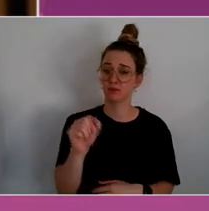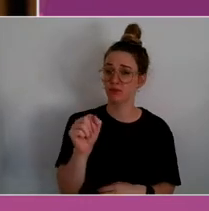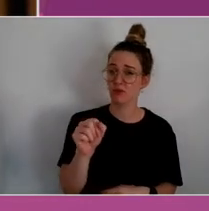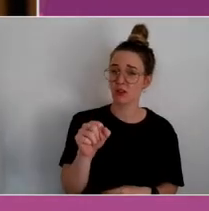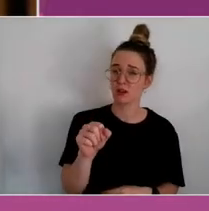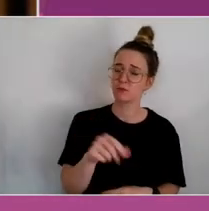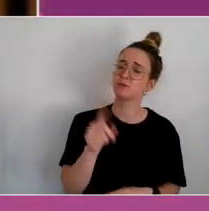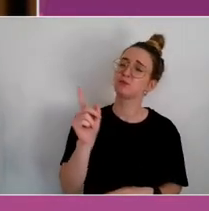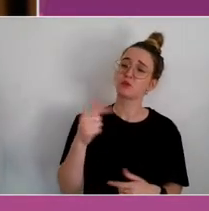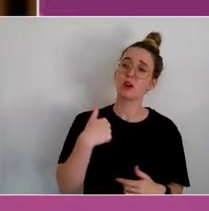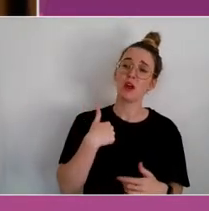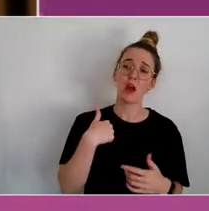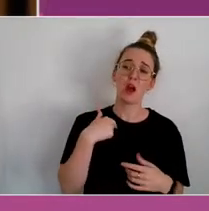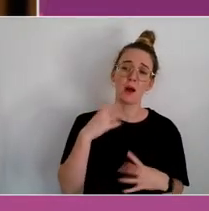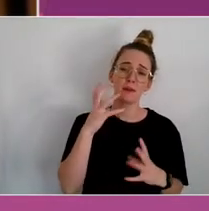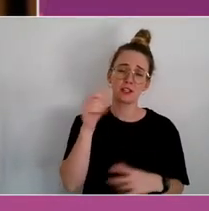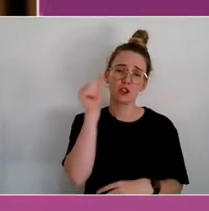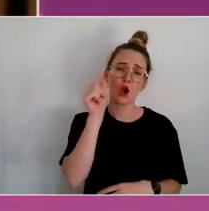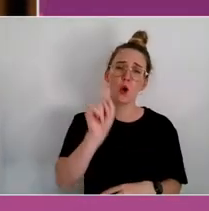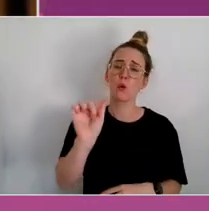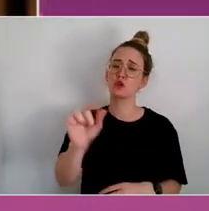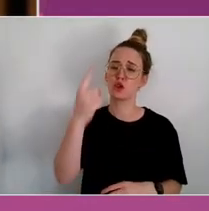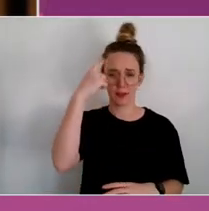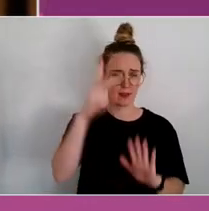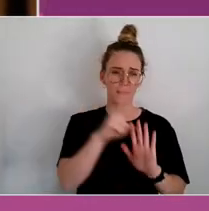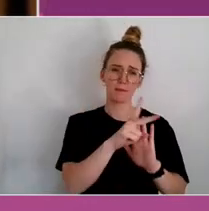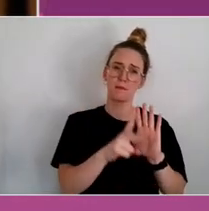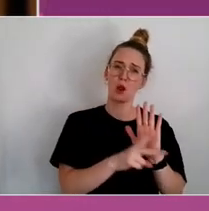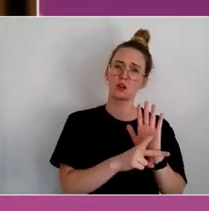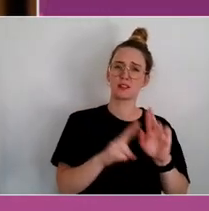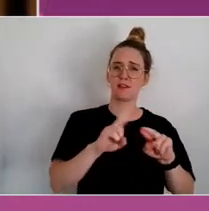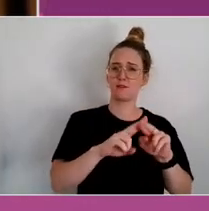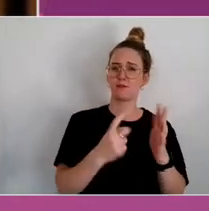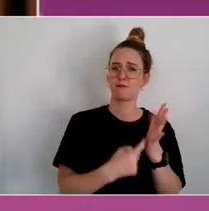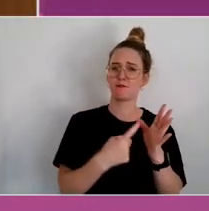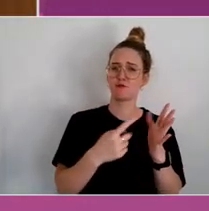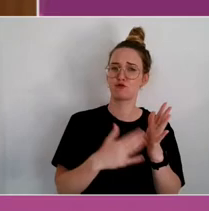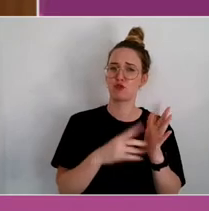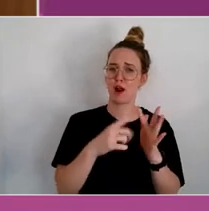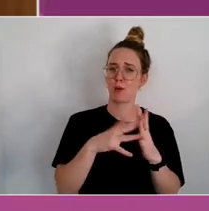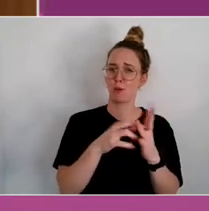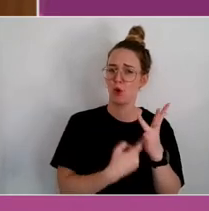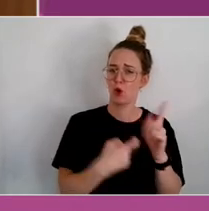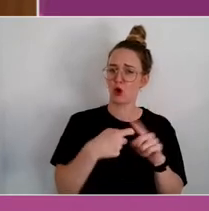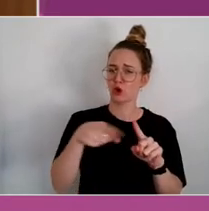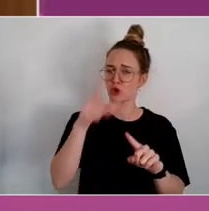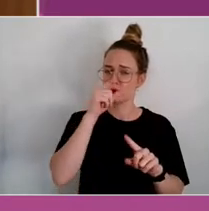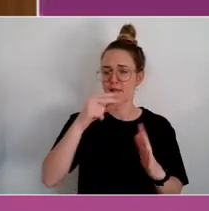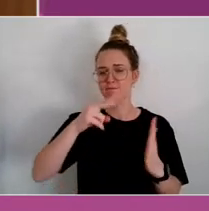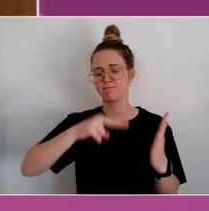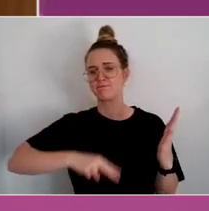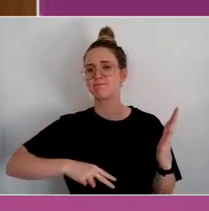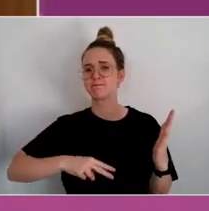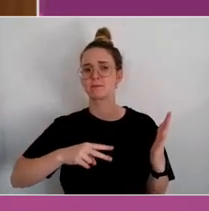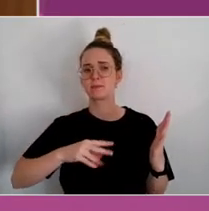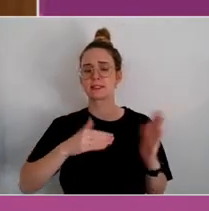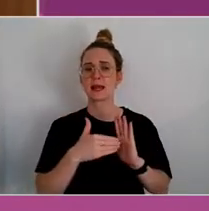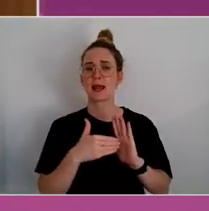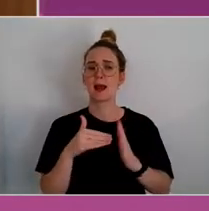the policy framework you could look at that would help enable that kind of growth or upscaling?